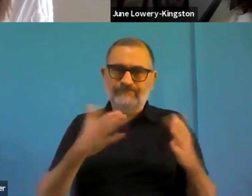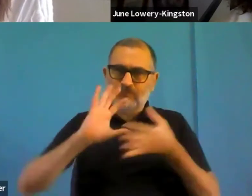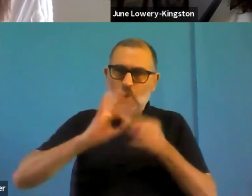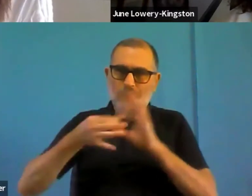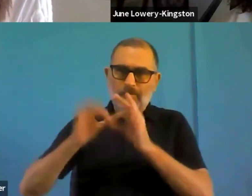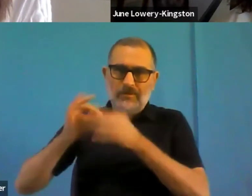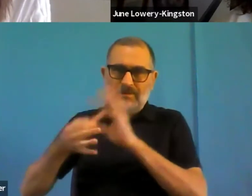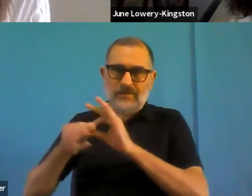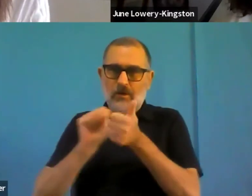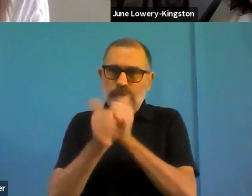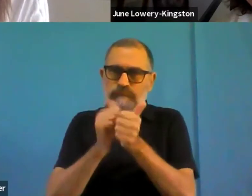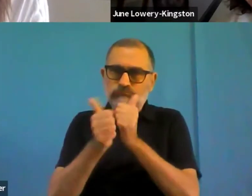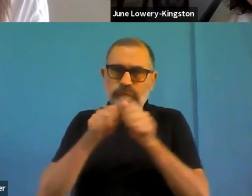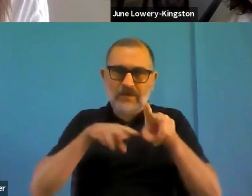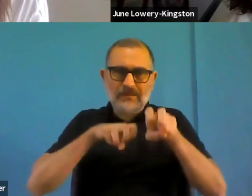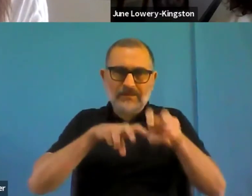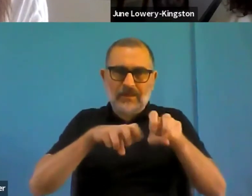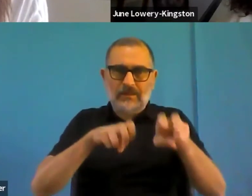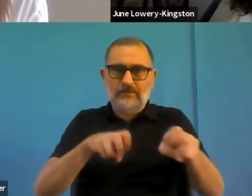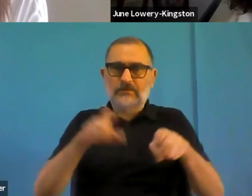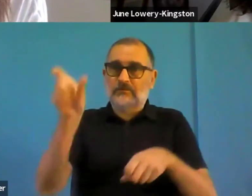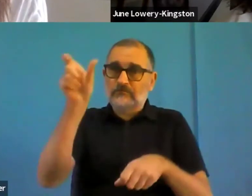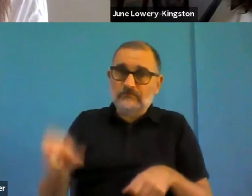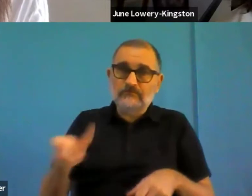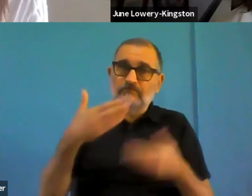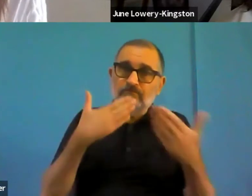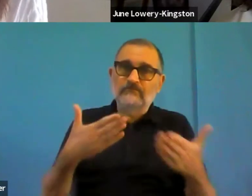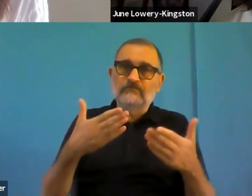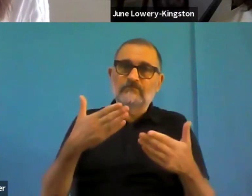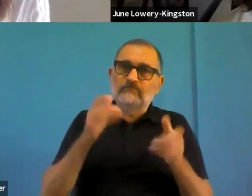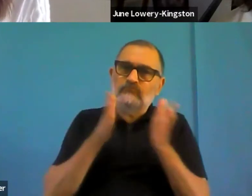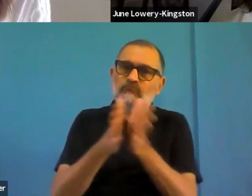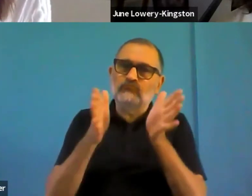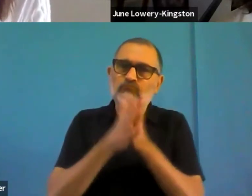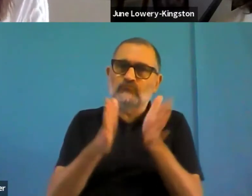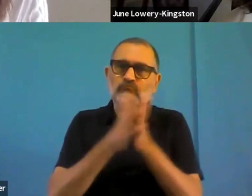union of equality, this matters to her, and it matters to her and how she's set up the college.